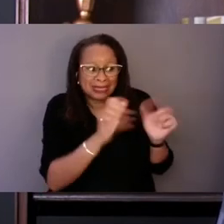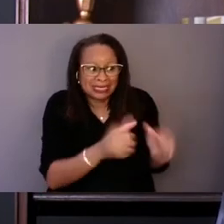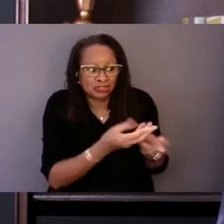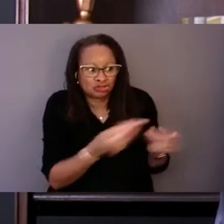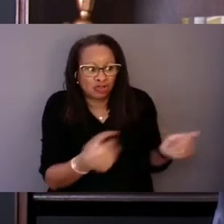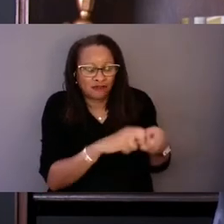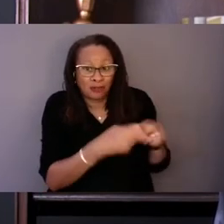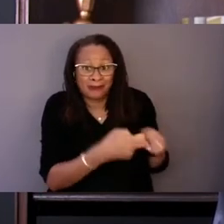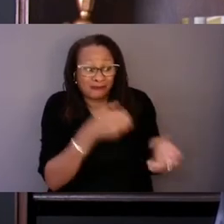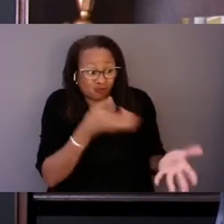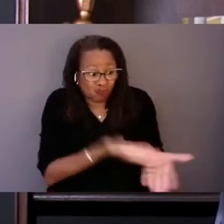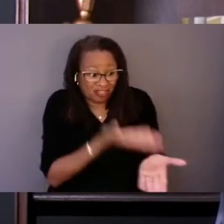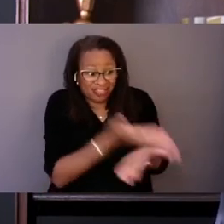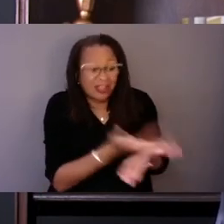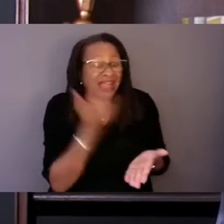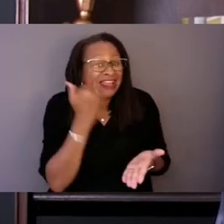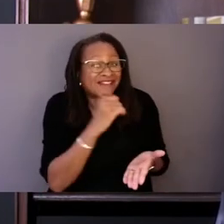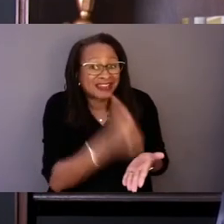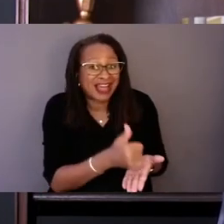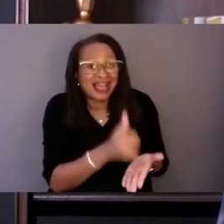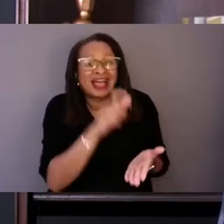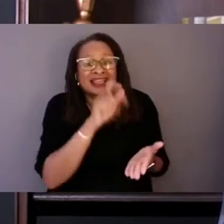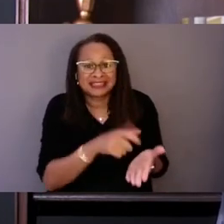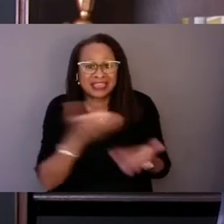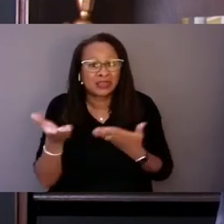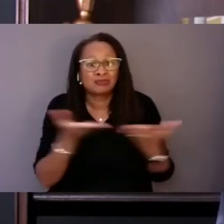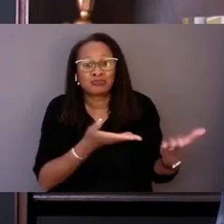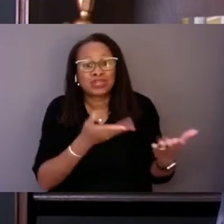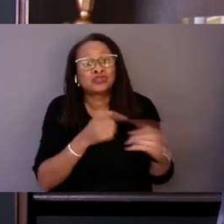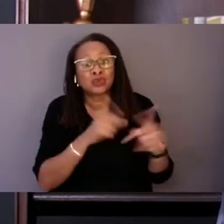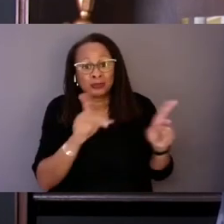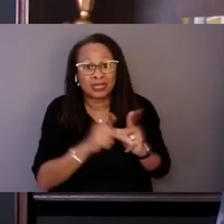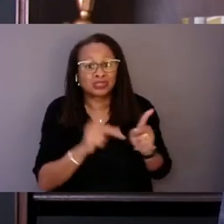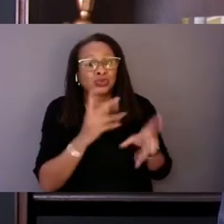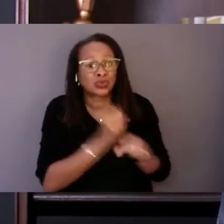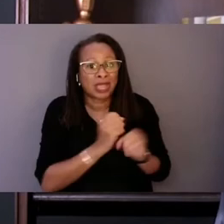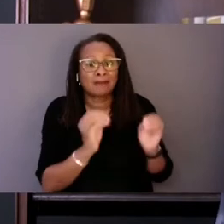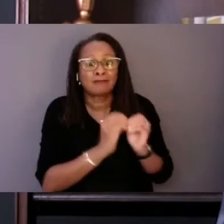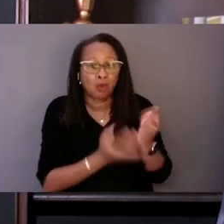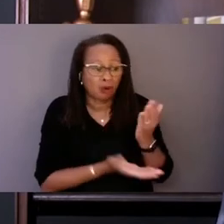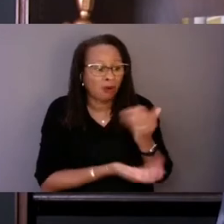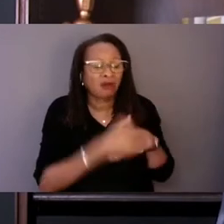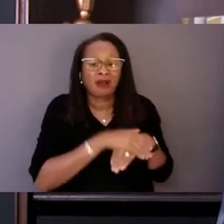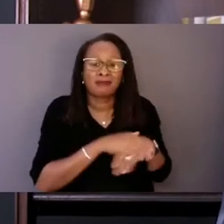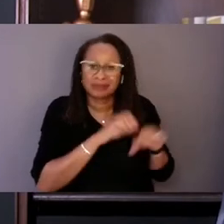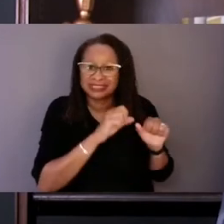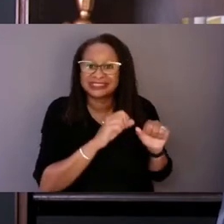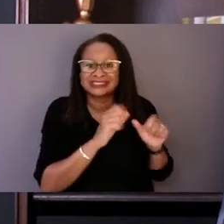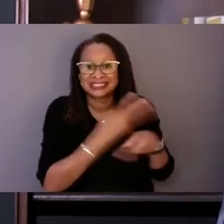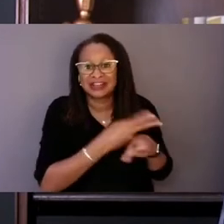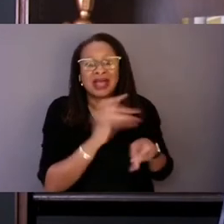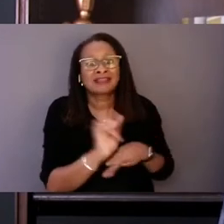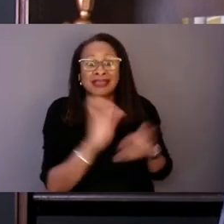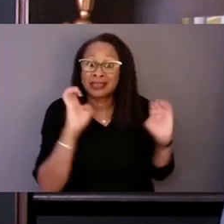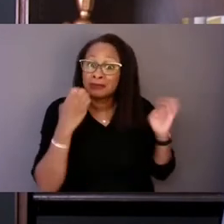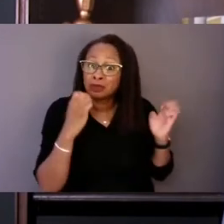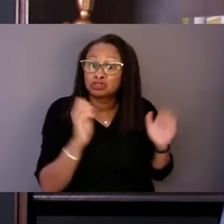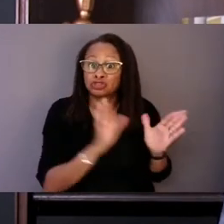and if not, they can get you to a place to get more comprehensive care such as an emergency room. Just as paramedics and EMTs